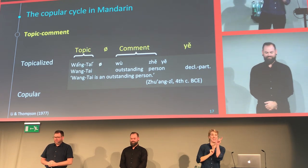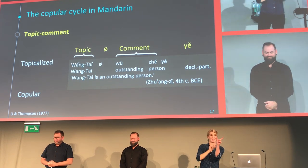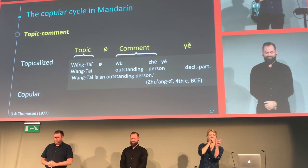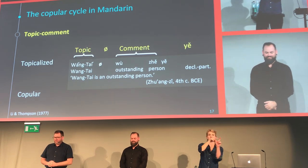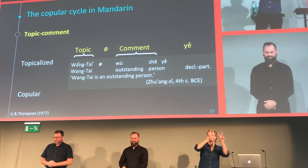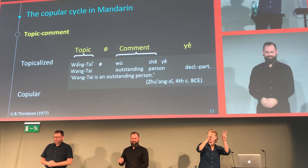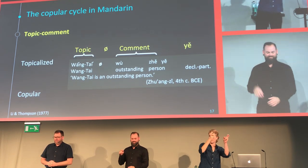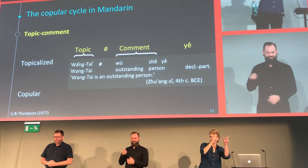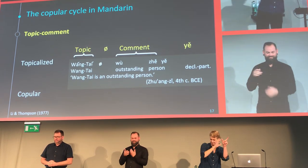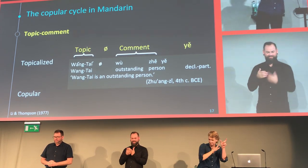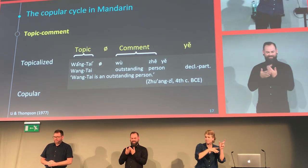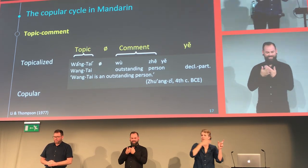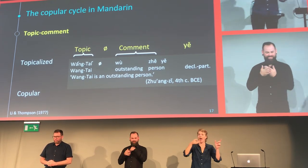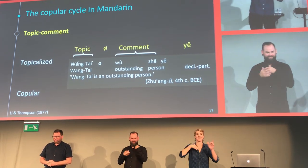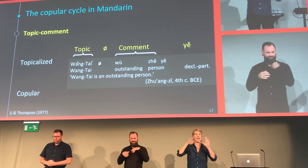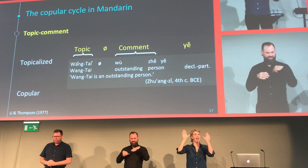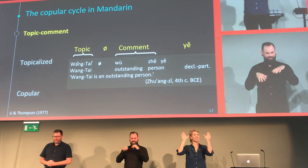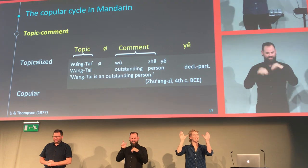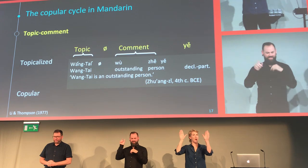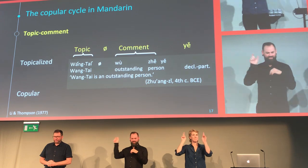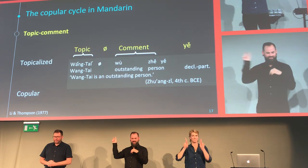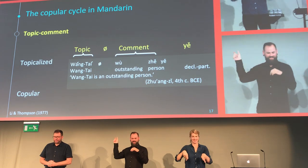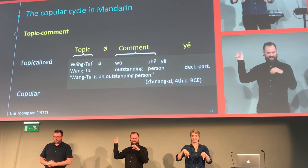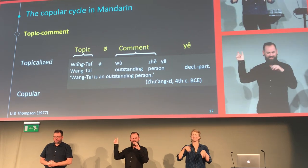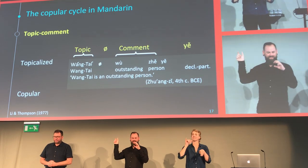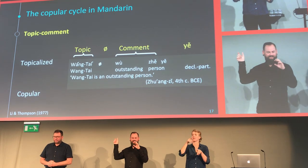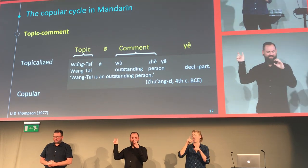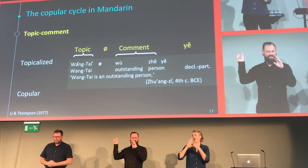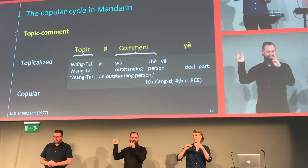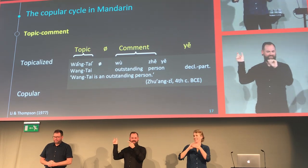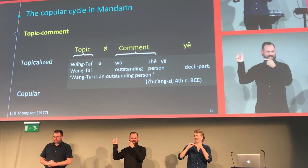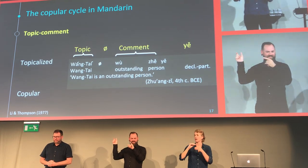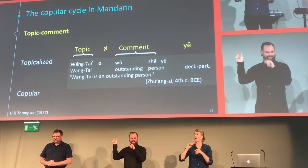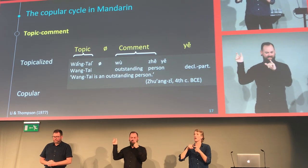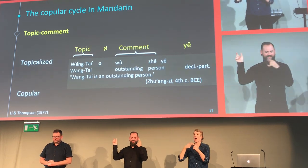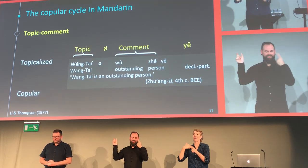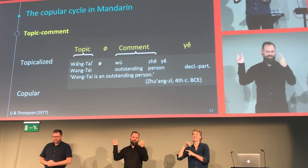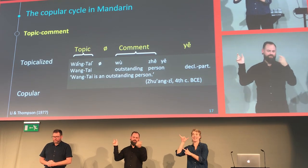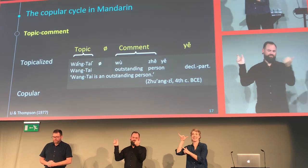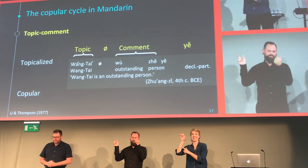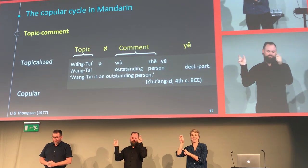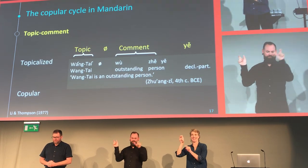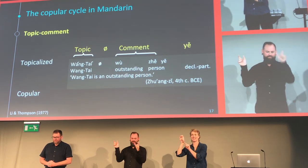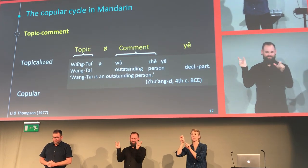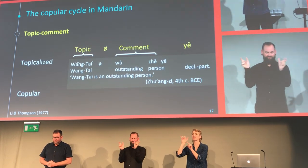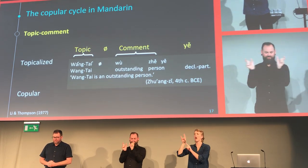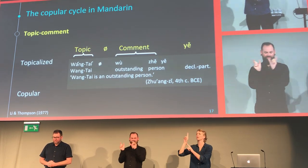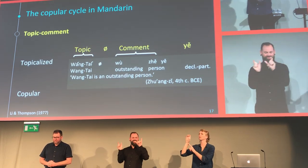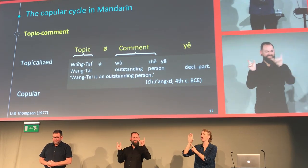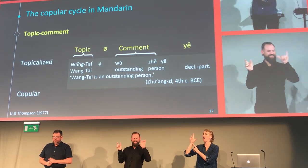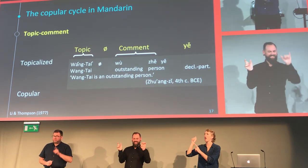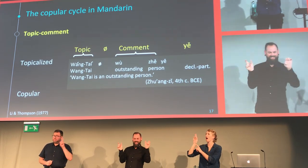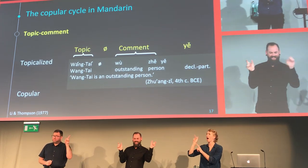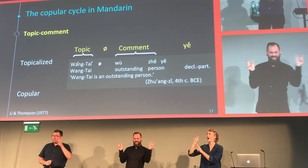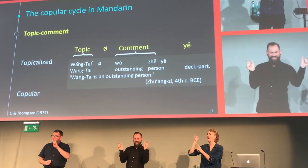We have, Wang-Tai, who is the person and the topic. Then we have outstanding person, the comment.